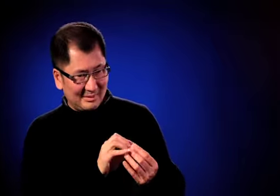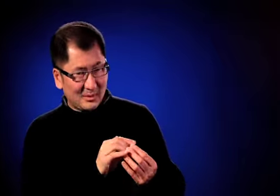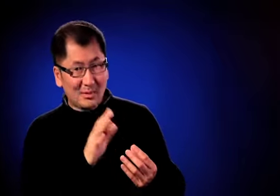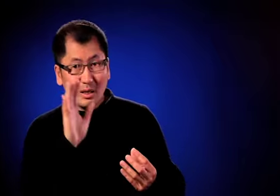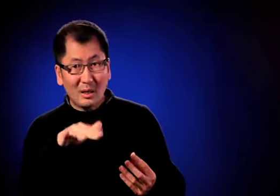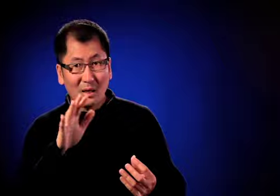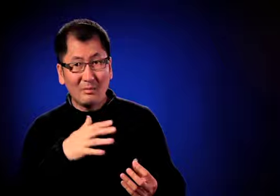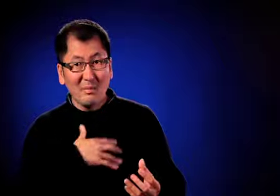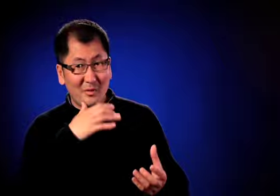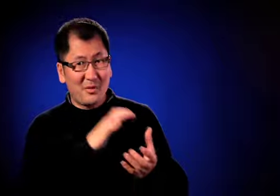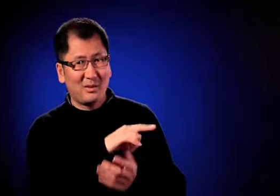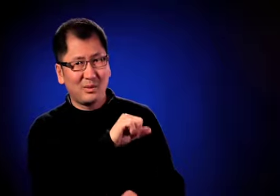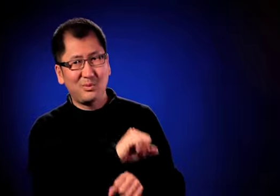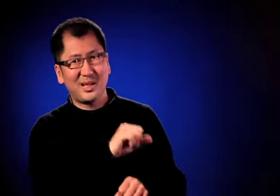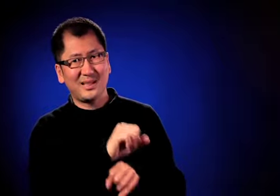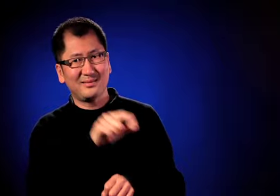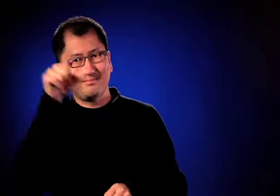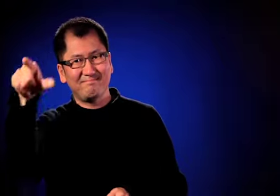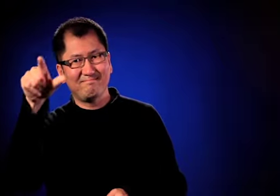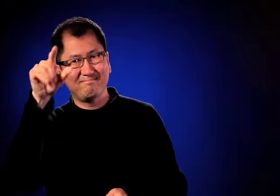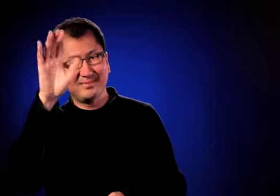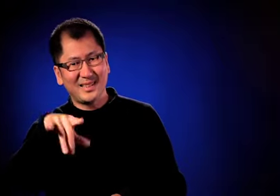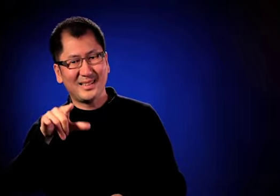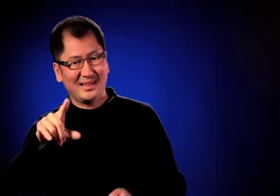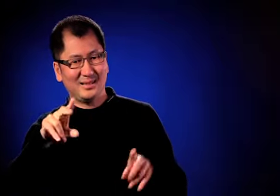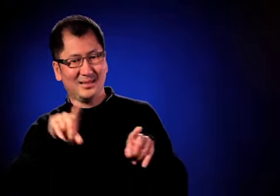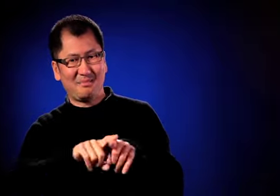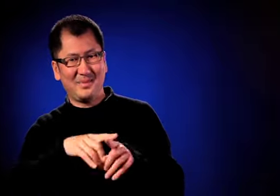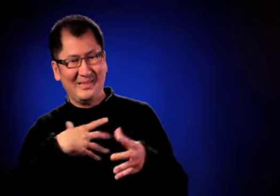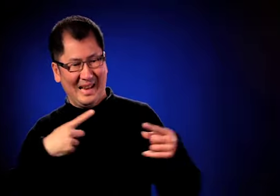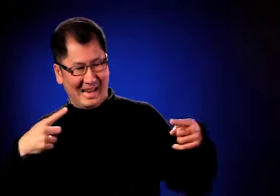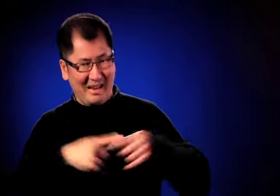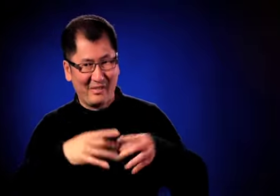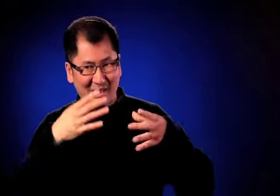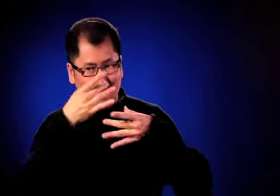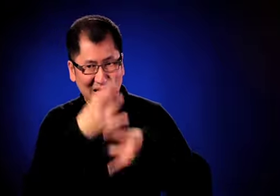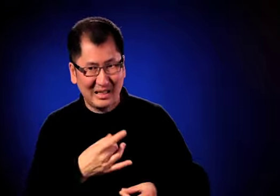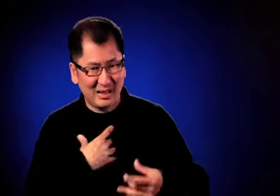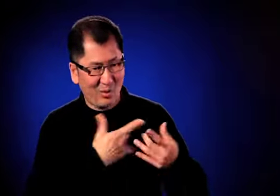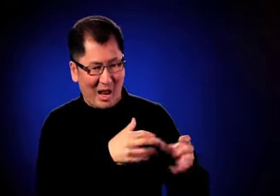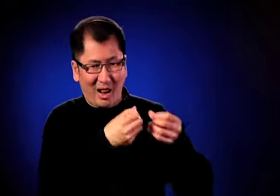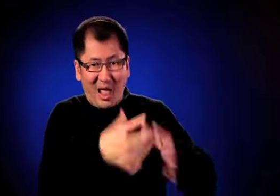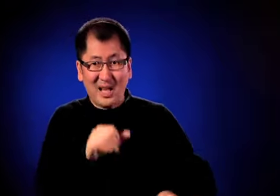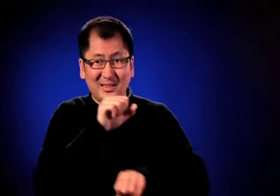When I was finally released from the hospital, my wife and I had a conversation.